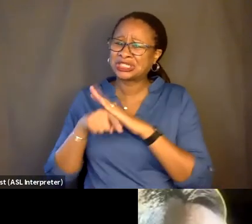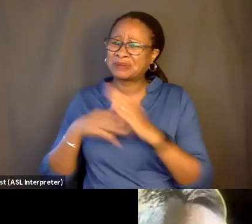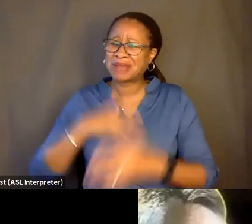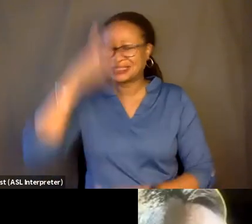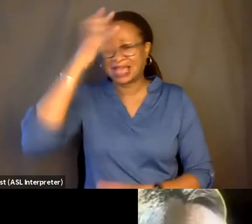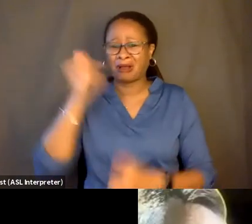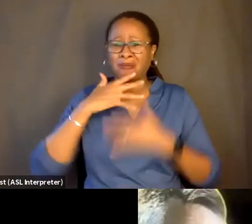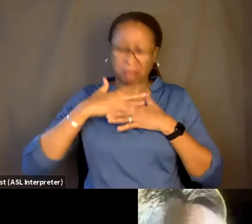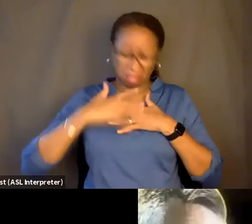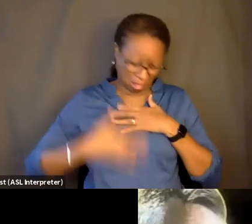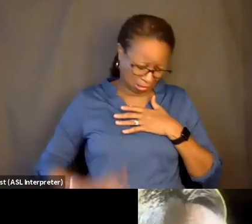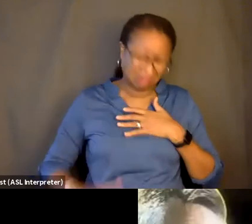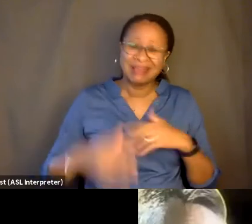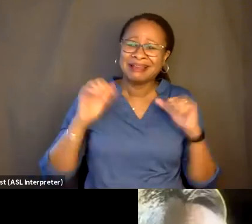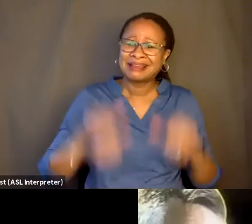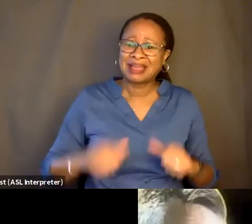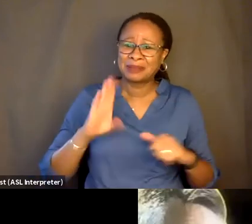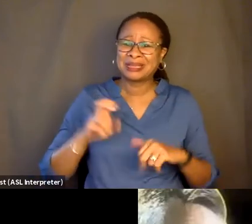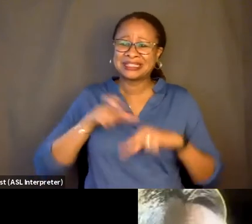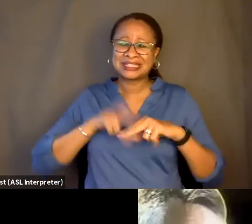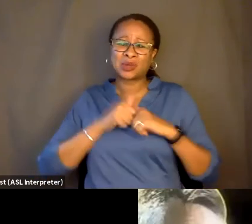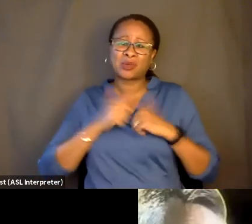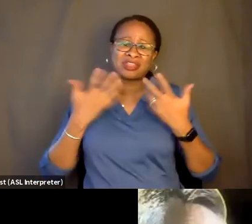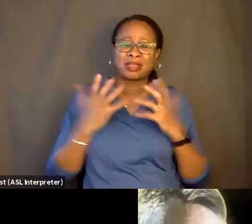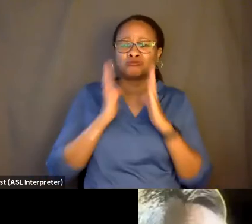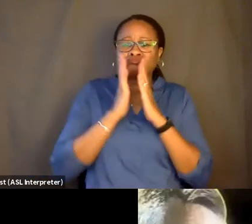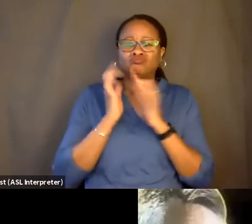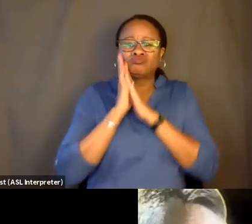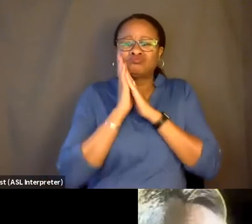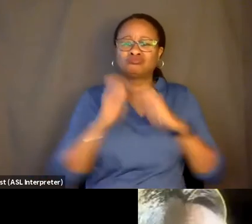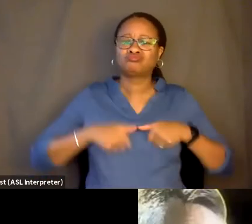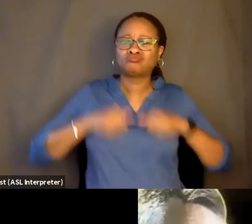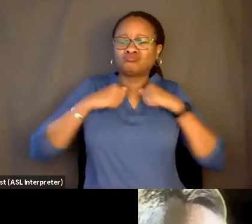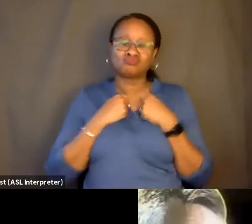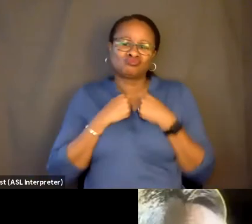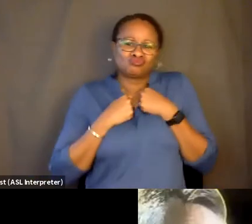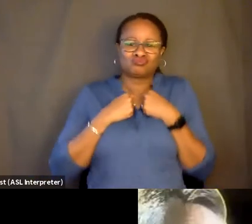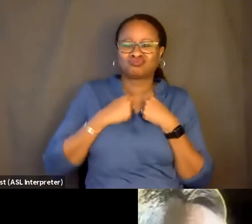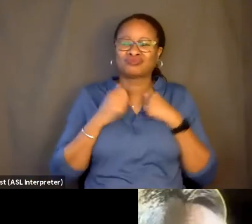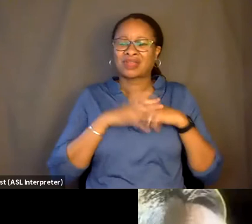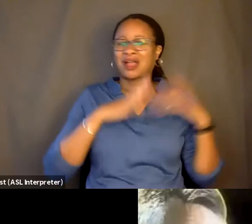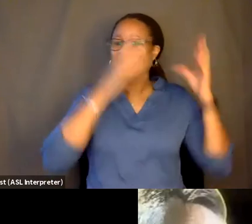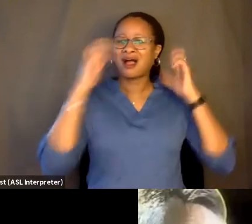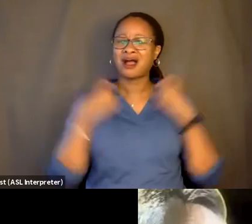Like, can't he be, like, sitting there with a sheepskin-- you know, sheepskin chair, and a lei, and Farrah Fawcett at his side?